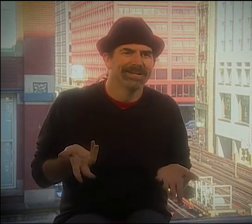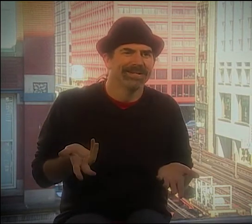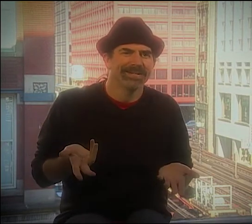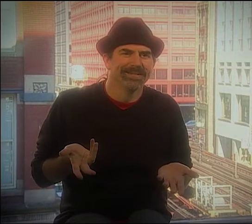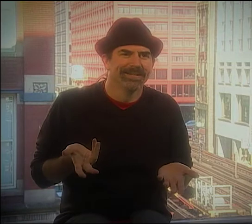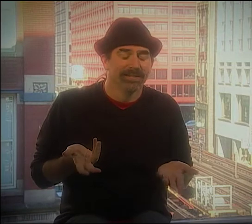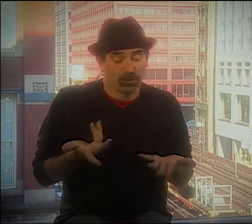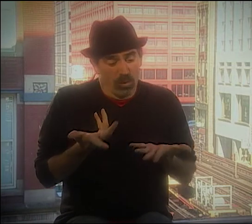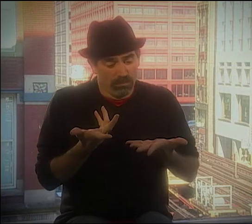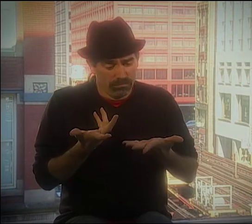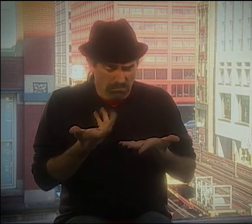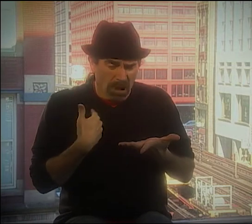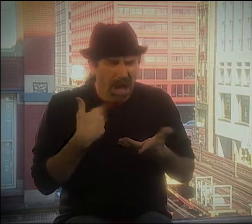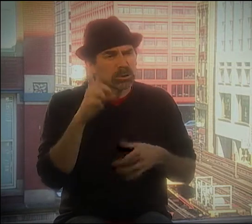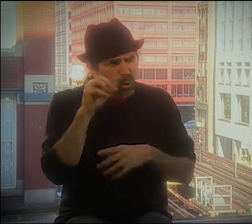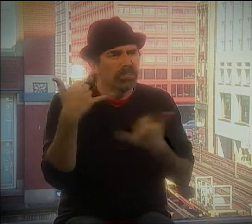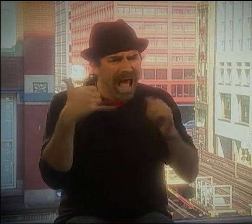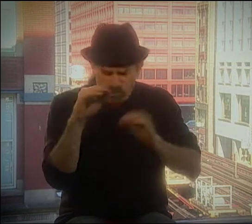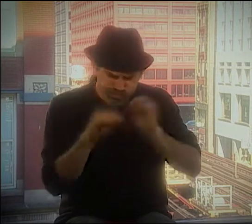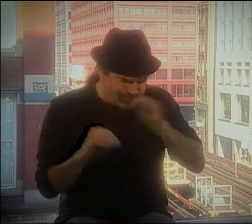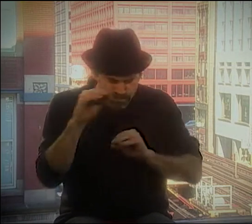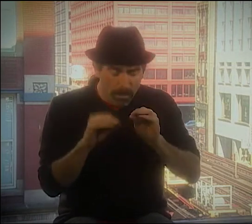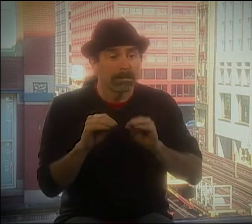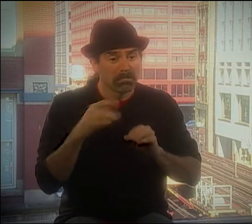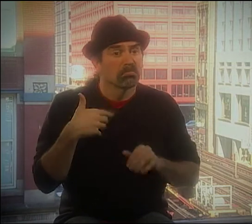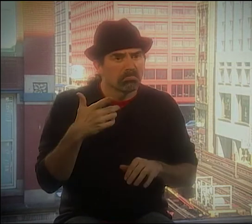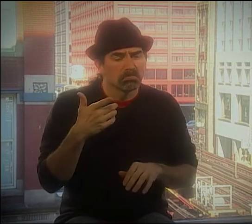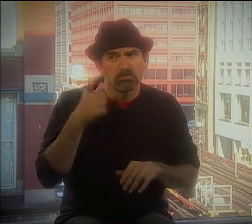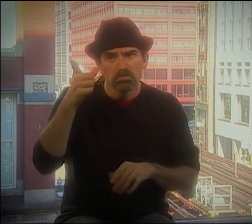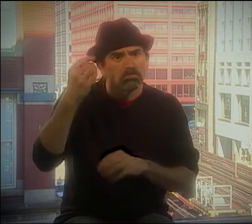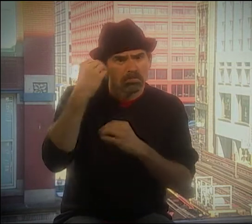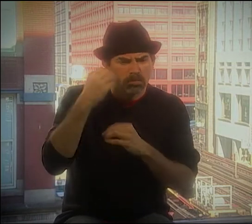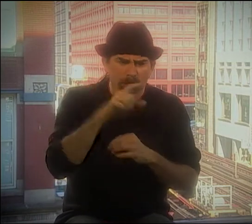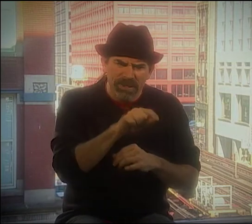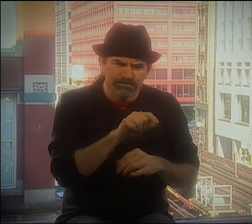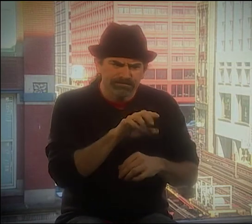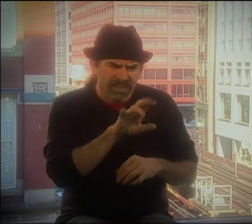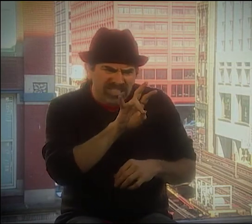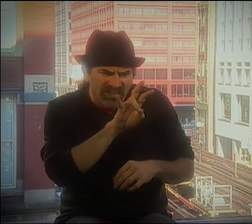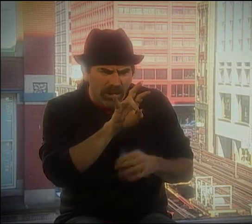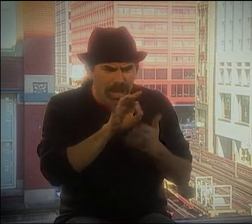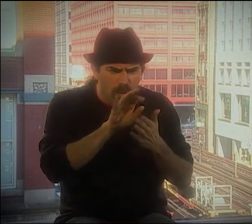WELL, THAT WASN'T SATISFYING TO ME. SO I STARTED PLAYING WITH THE WORDS AGAIN,